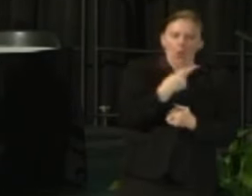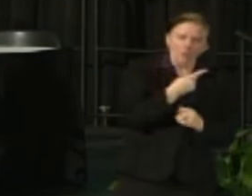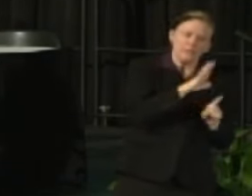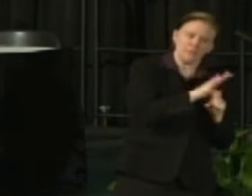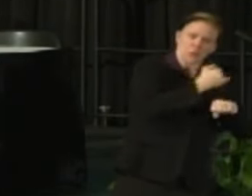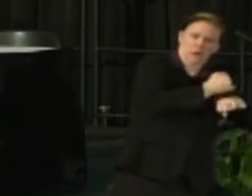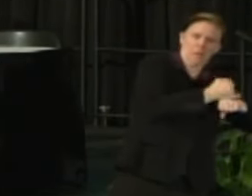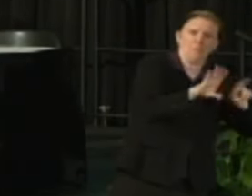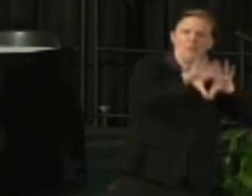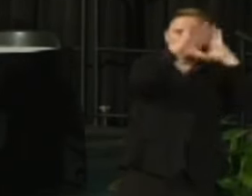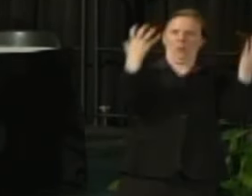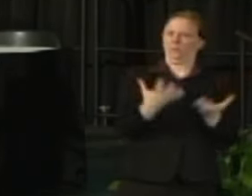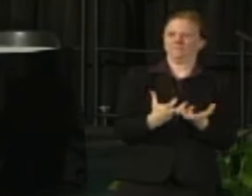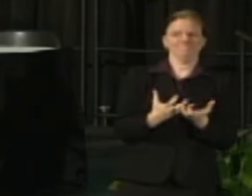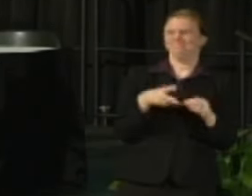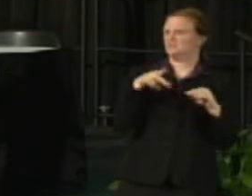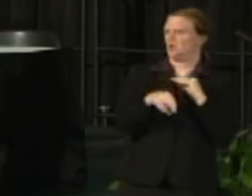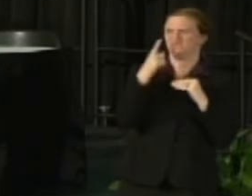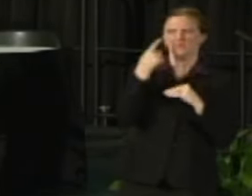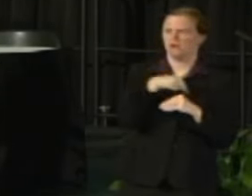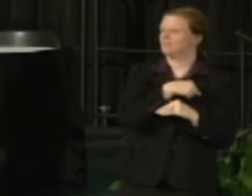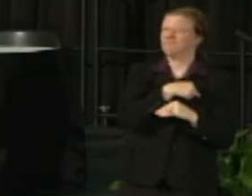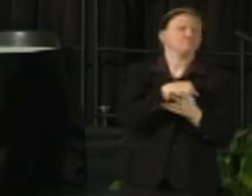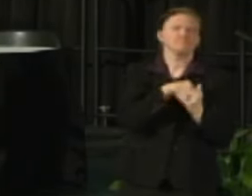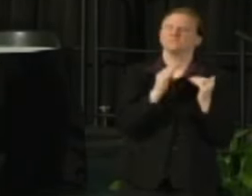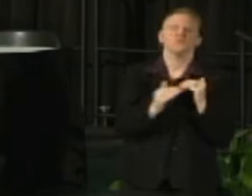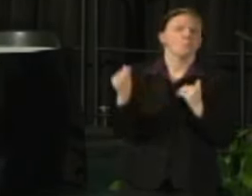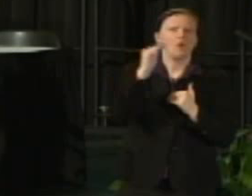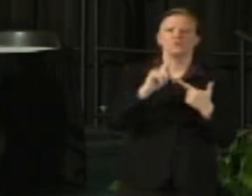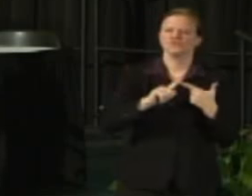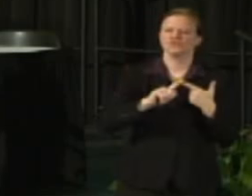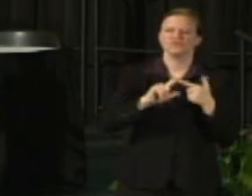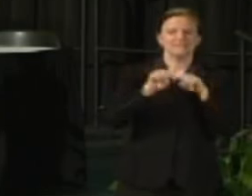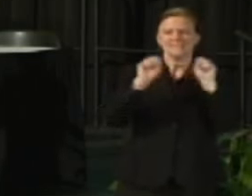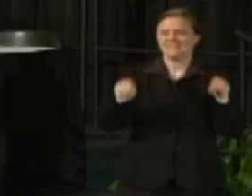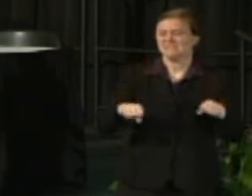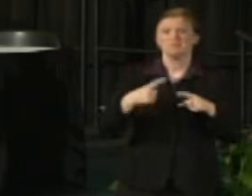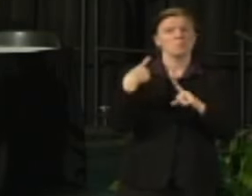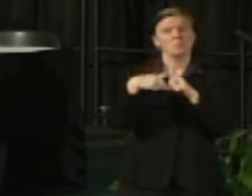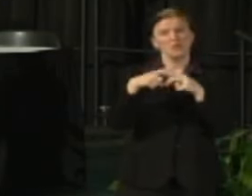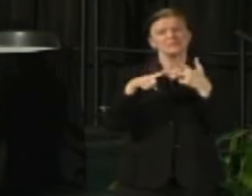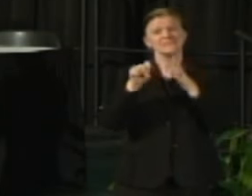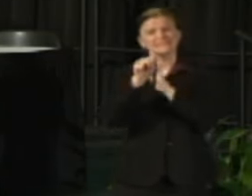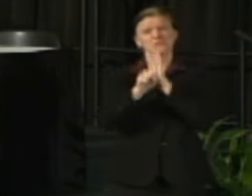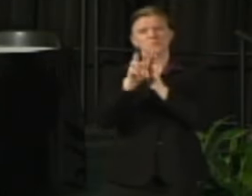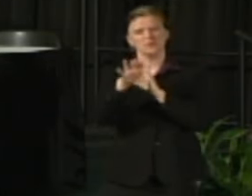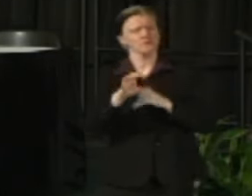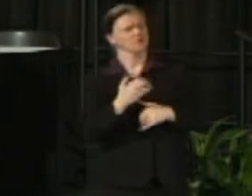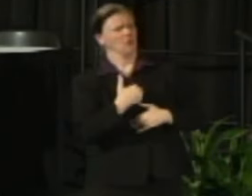The cuts are too large for the universities, for the System and for Wisconsin and I thought she was particularly compelling.